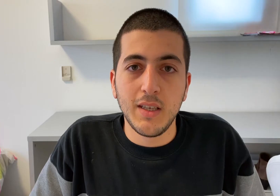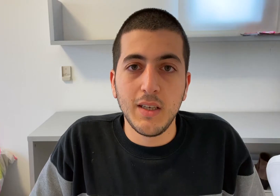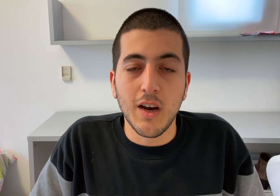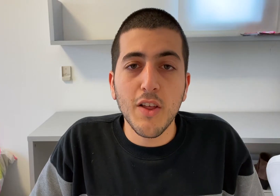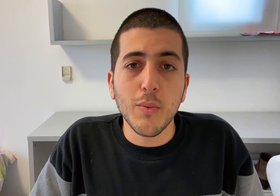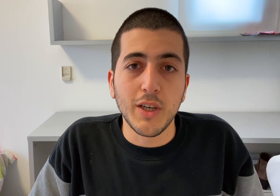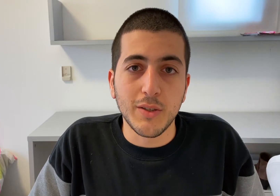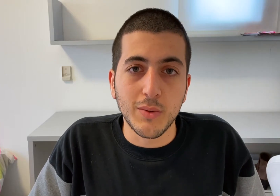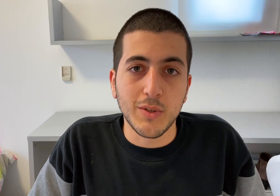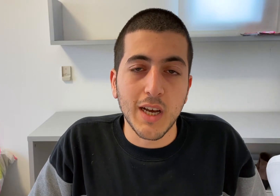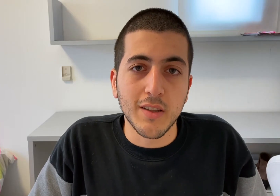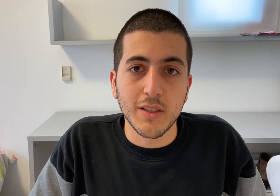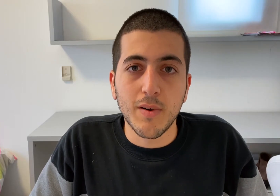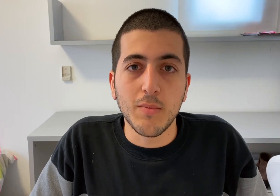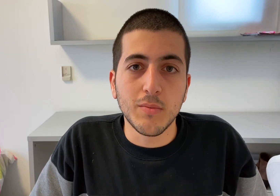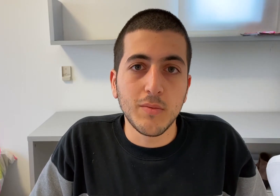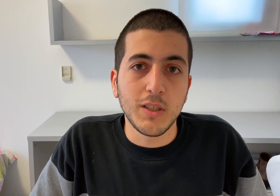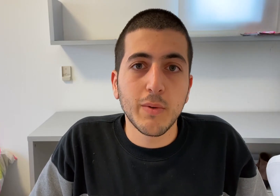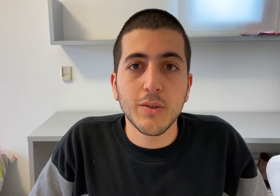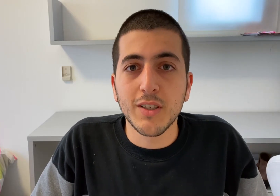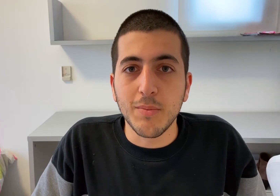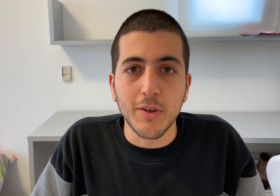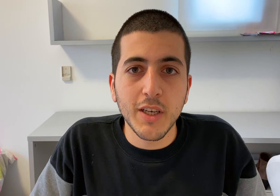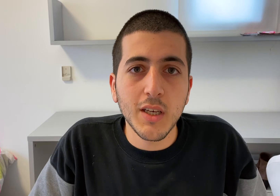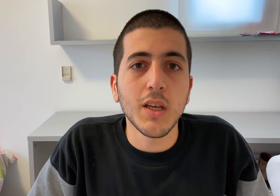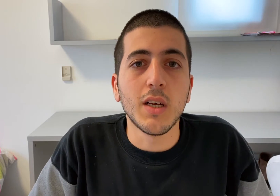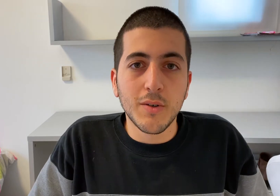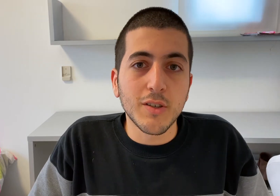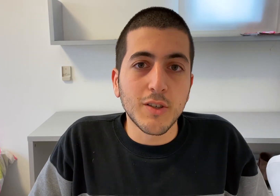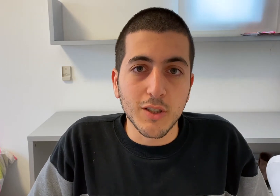The other way to tackle this problem is by using deep learning.